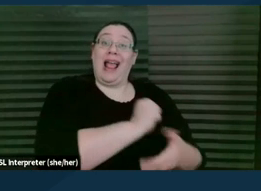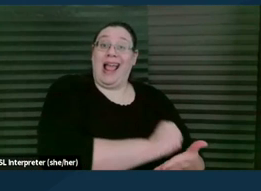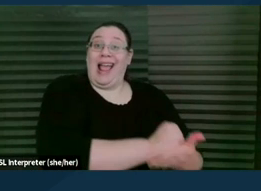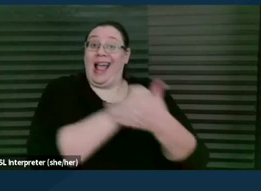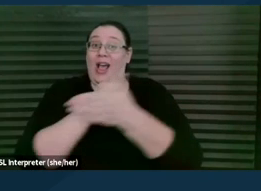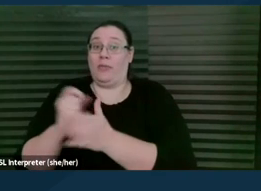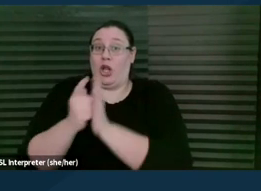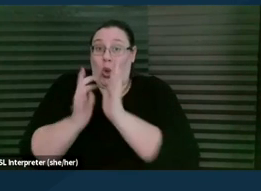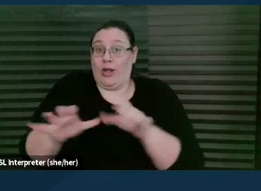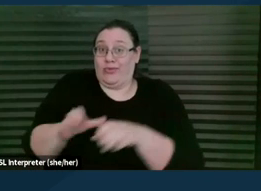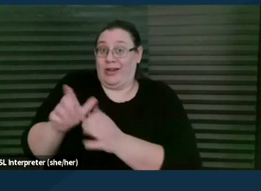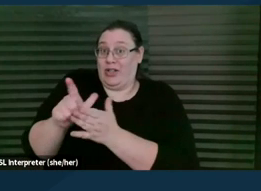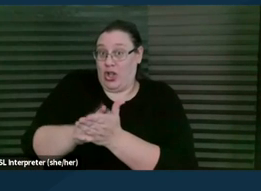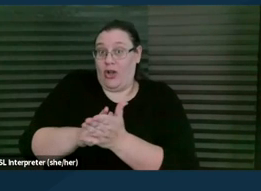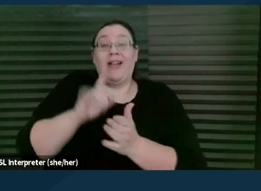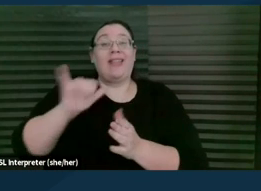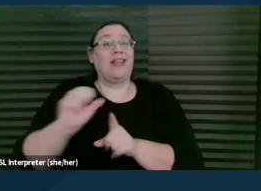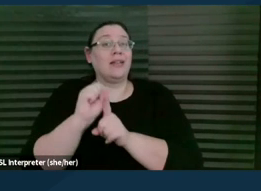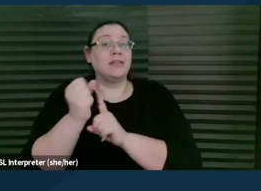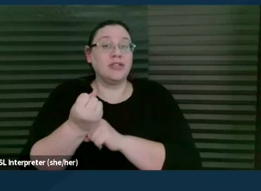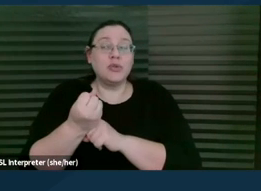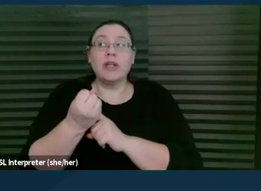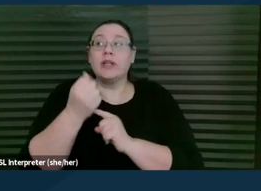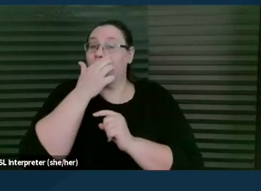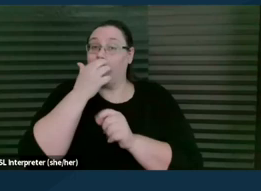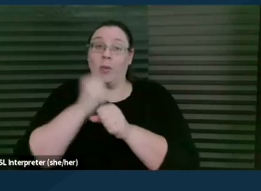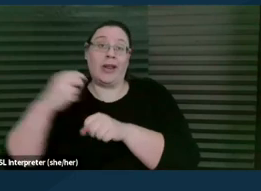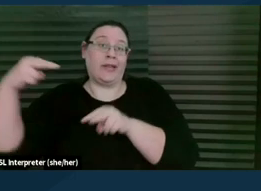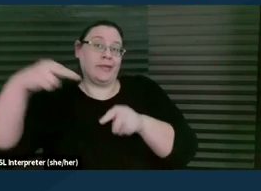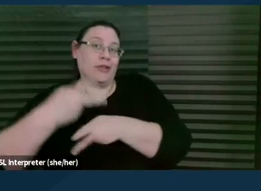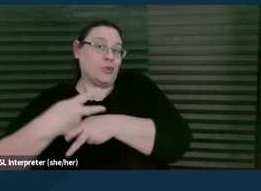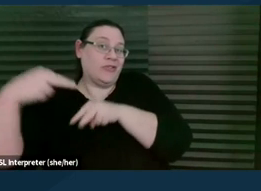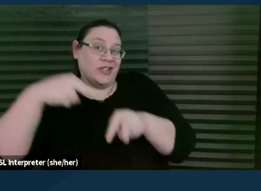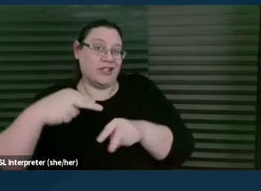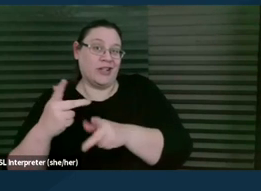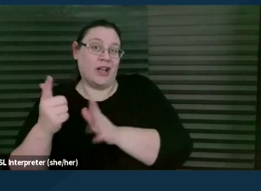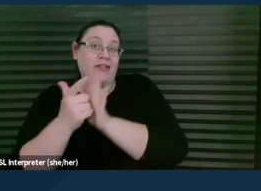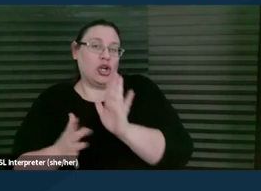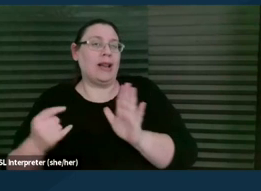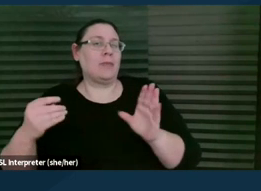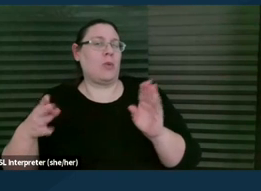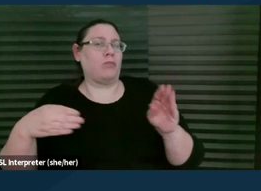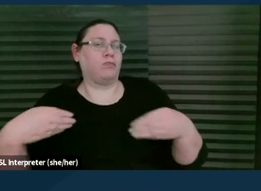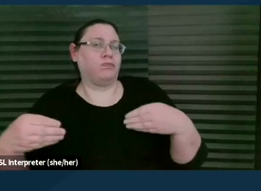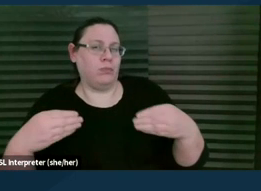those are situations in which under the supervision of an attorney, there is more flexibility, there is more freedom for the non-attorney